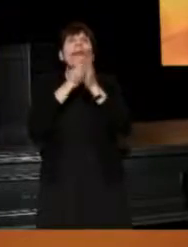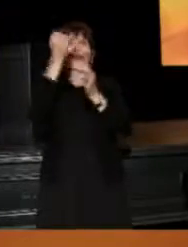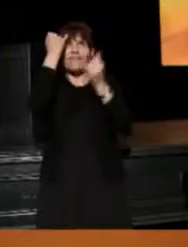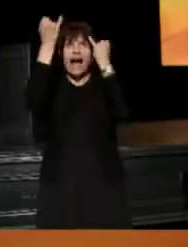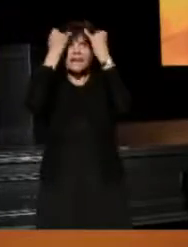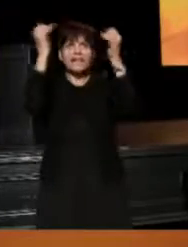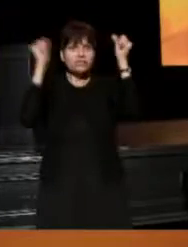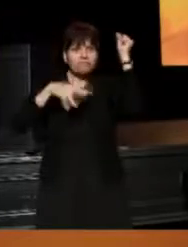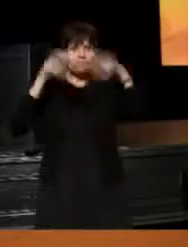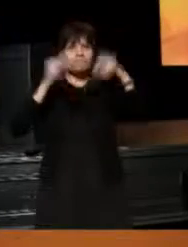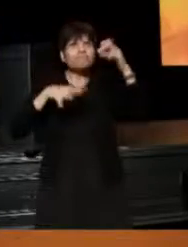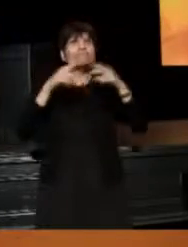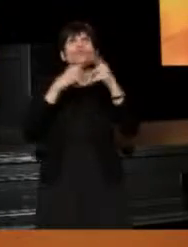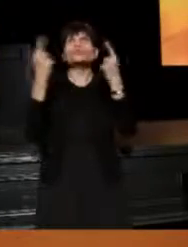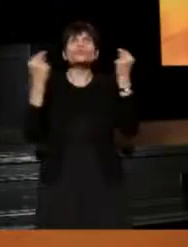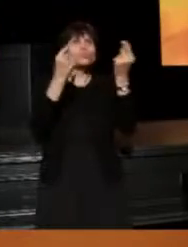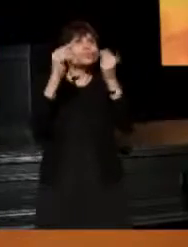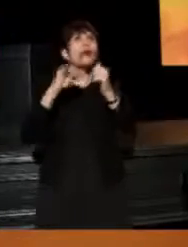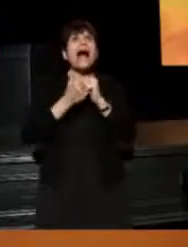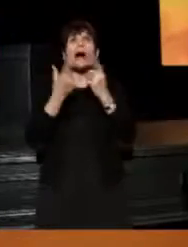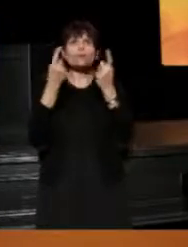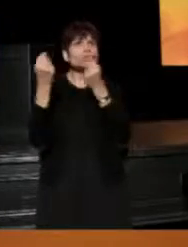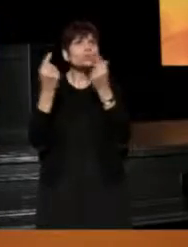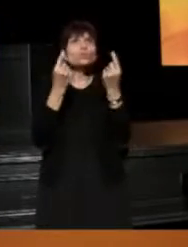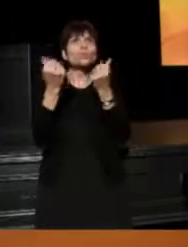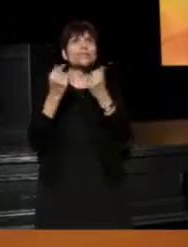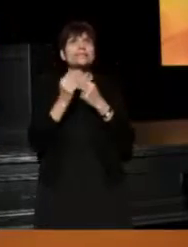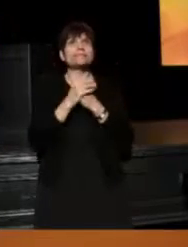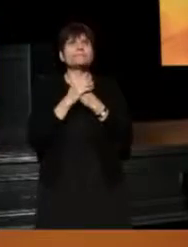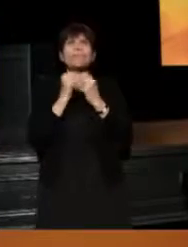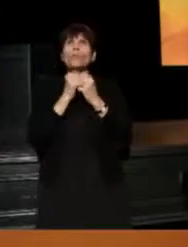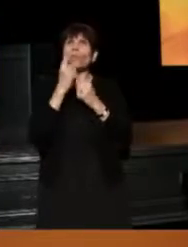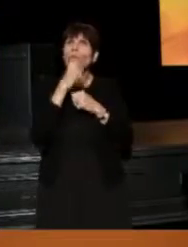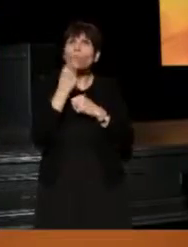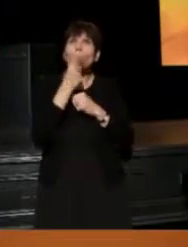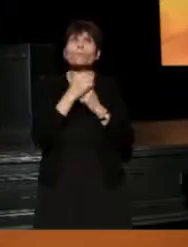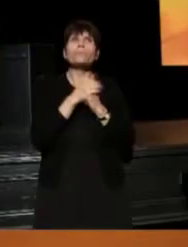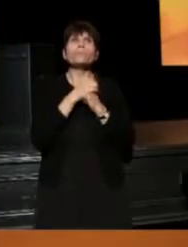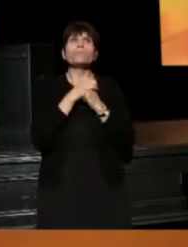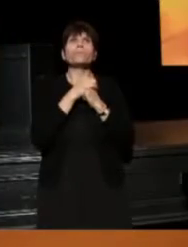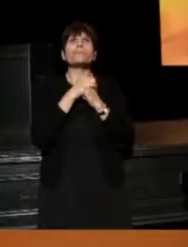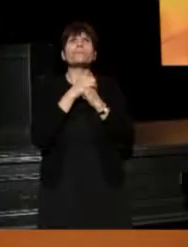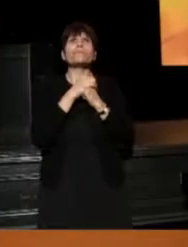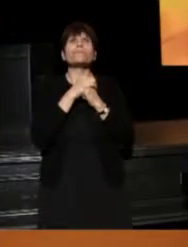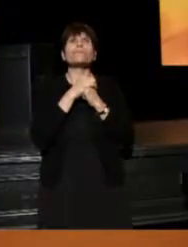about what to do and how to do it, and with who, there are now,